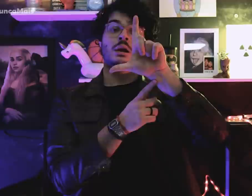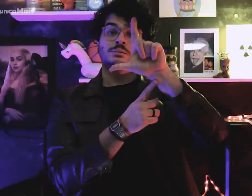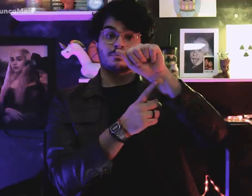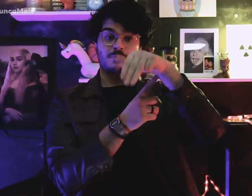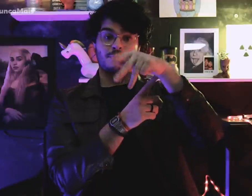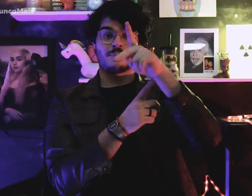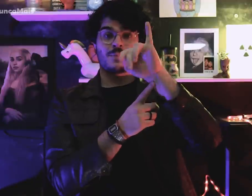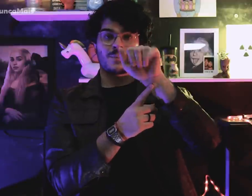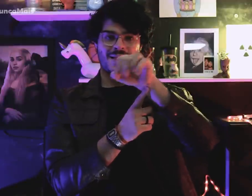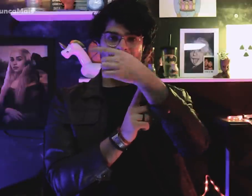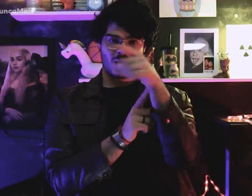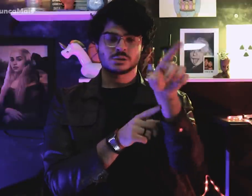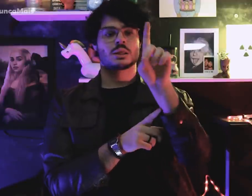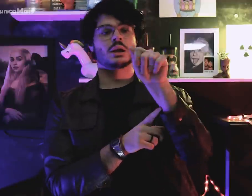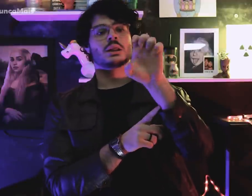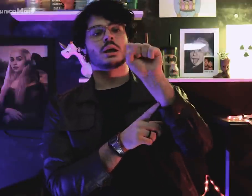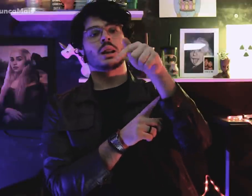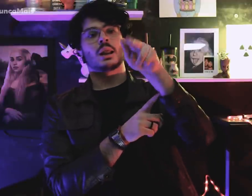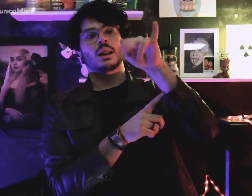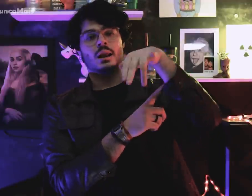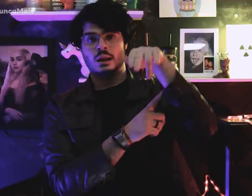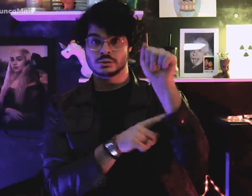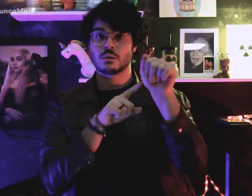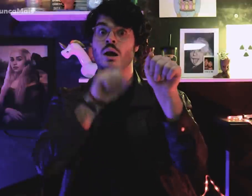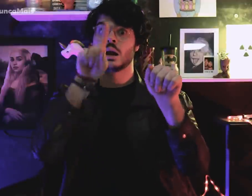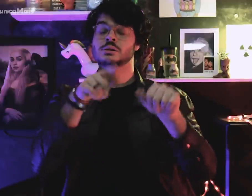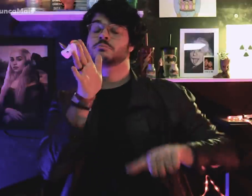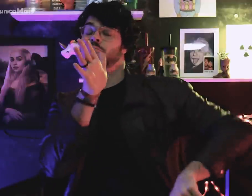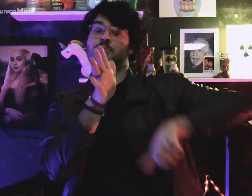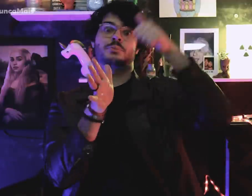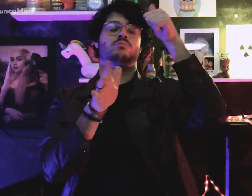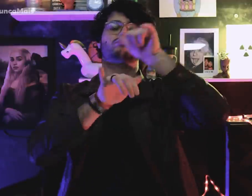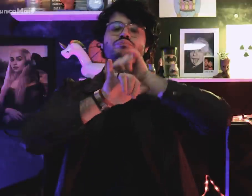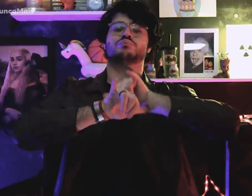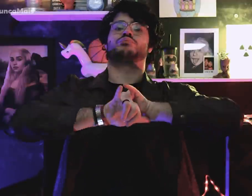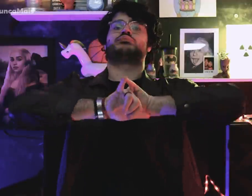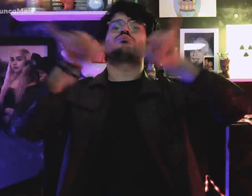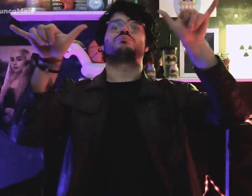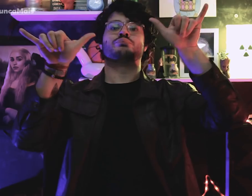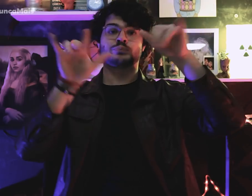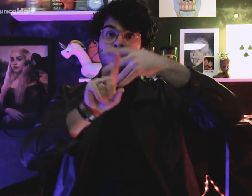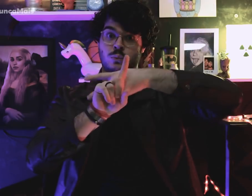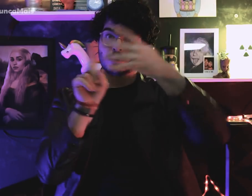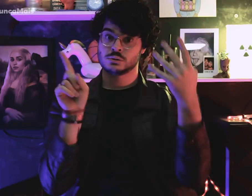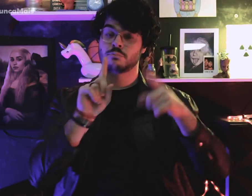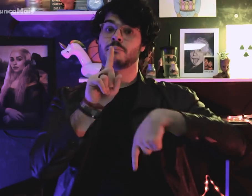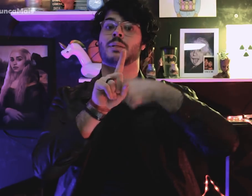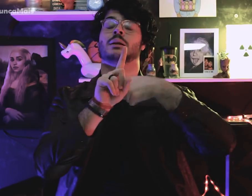O “Lampião da Esquina” foi a primeira publicação LGBT